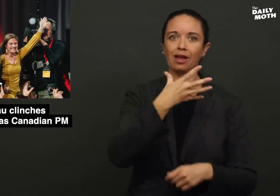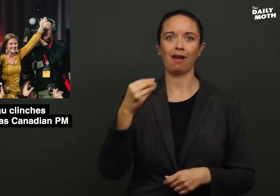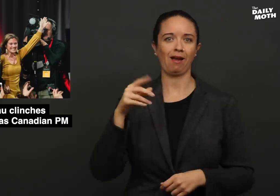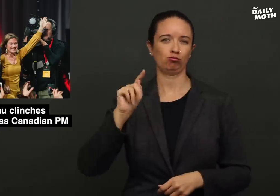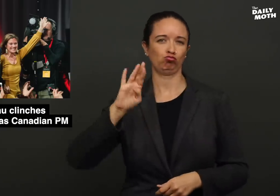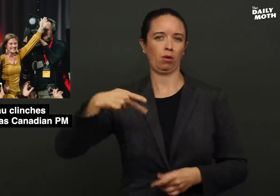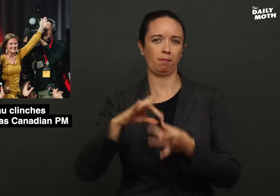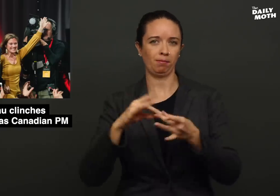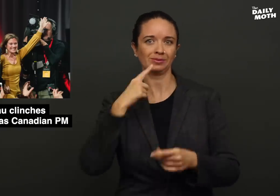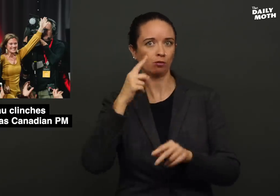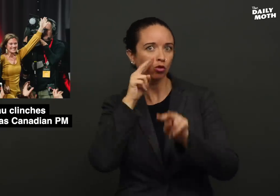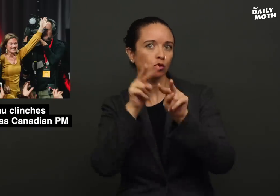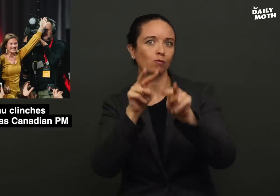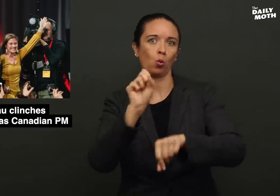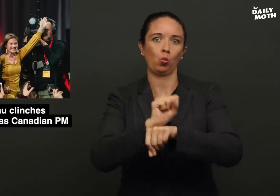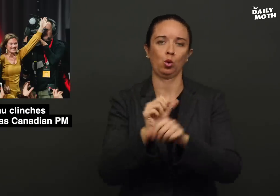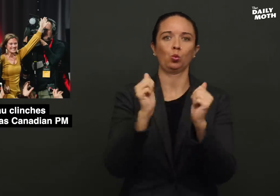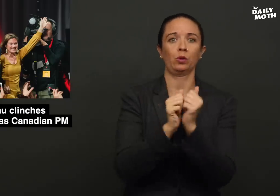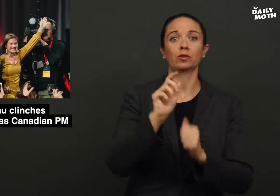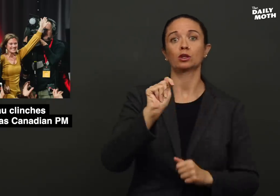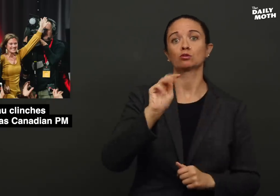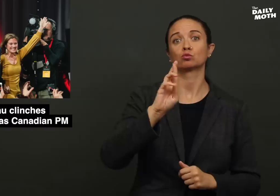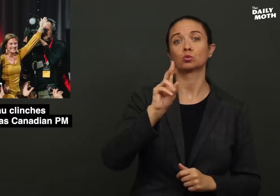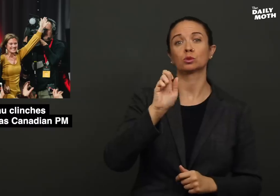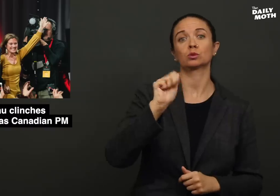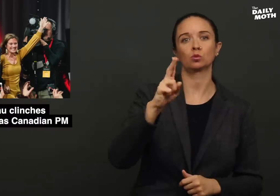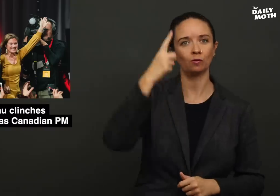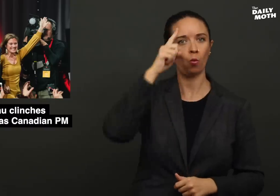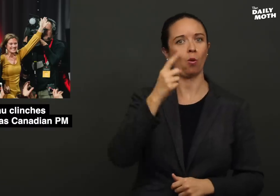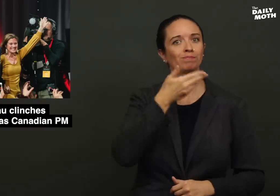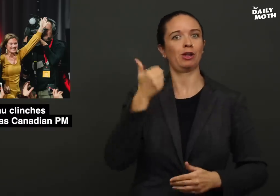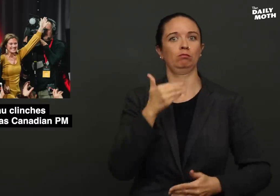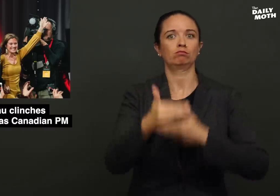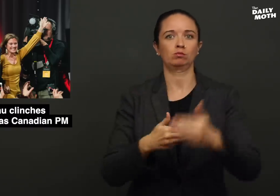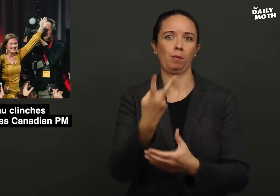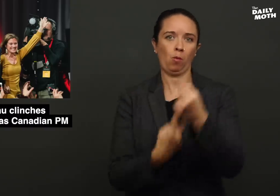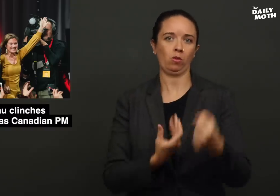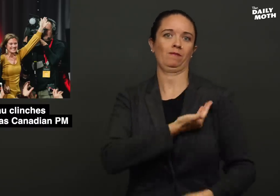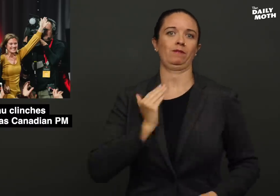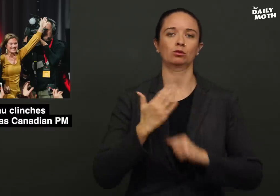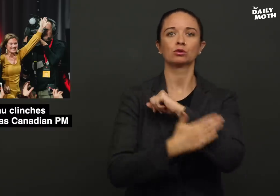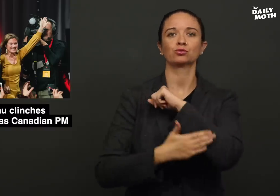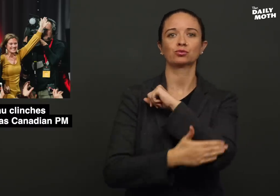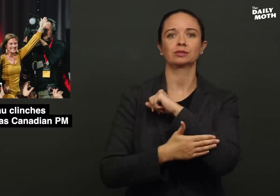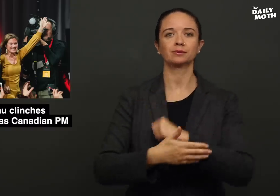said he looks forward to working with him for the betterment of both of our countries.